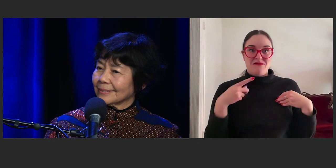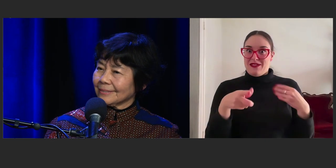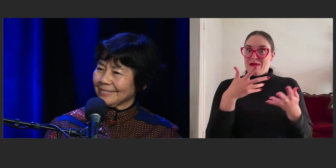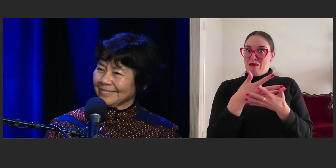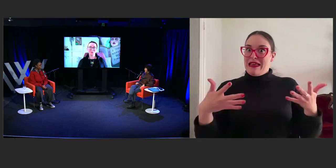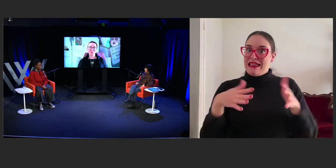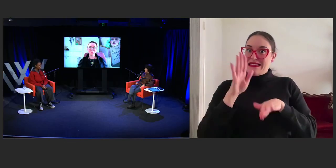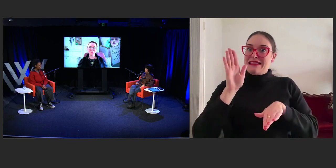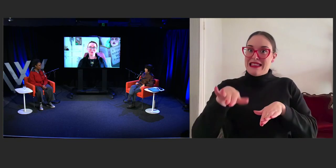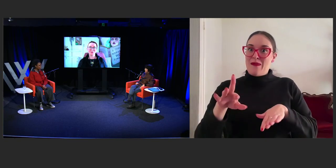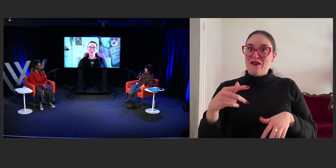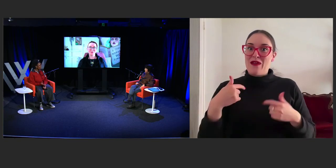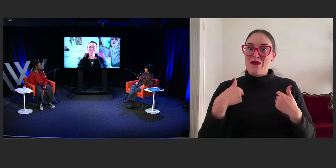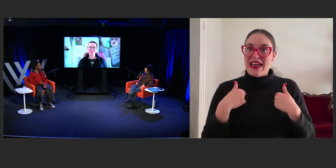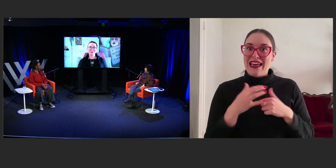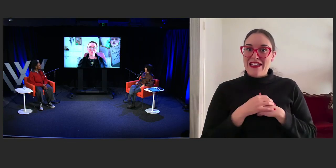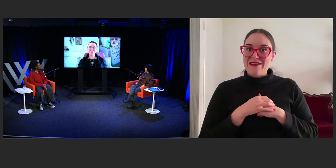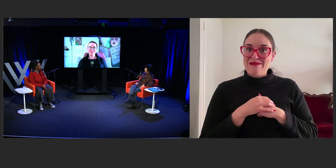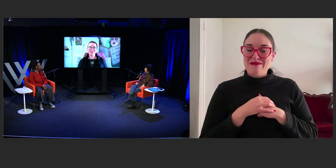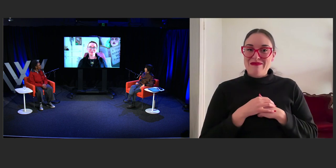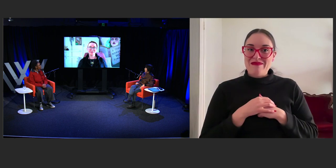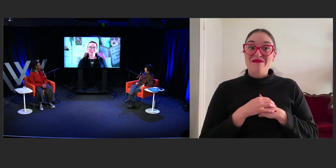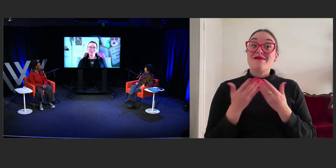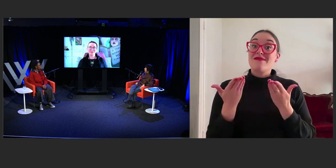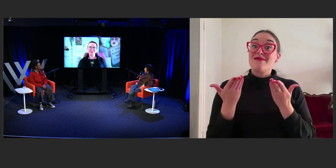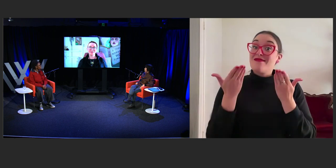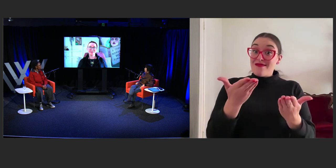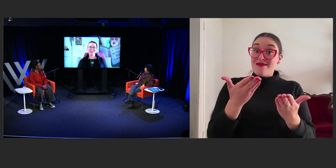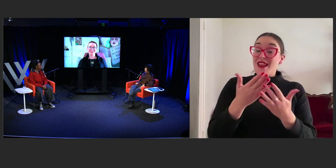Wonderful. Yeah, Asphyxia I'd love to hear what your advice is.